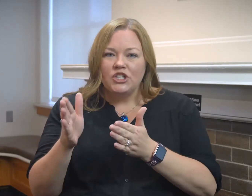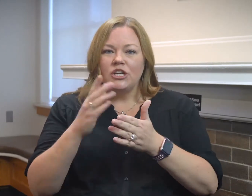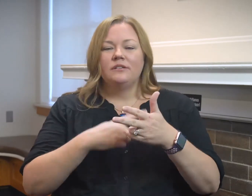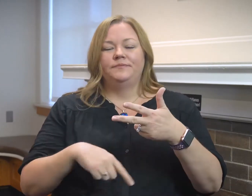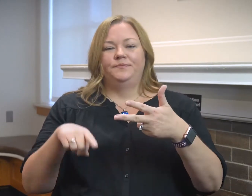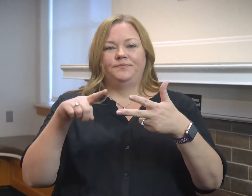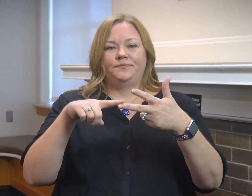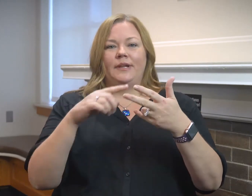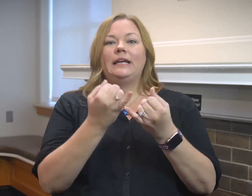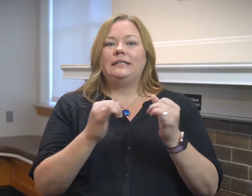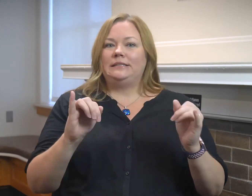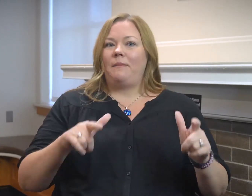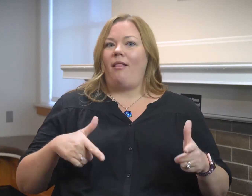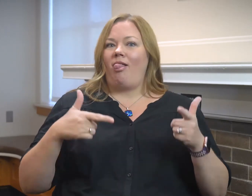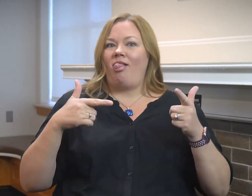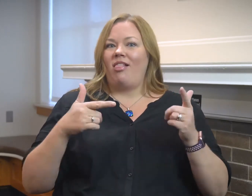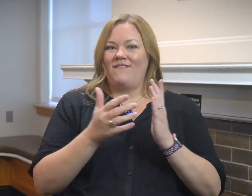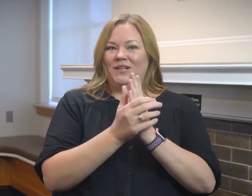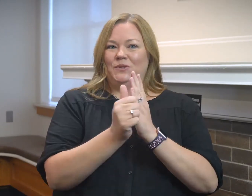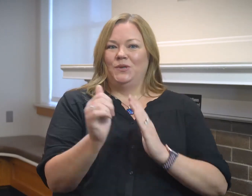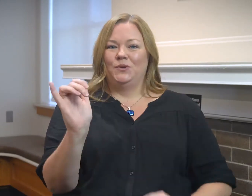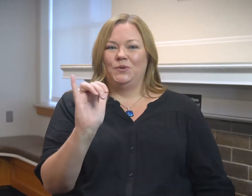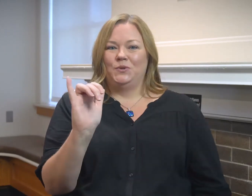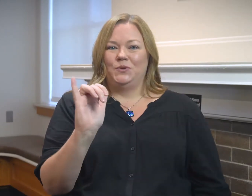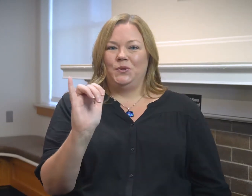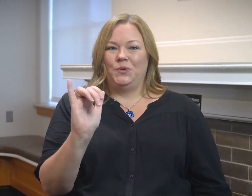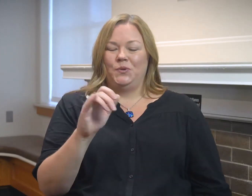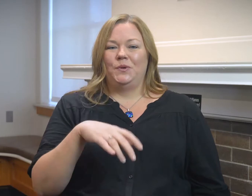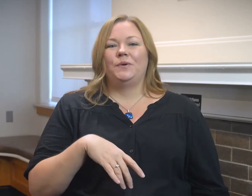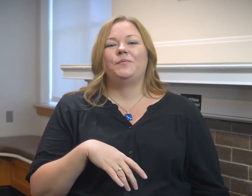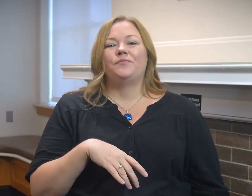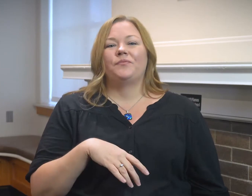college preparation and independent living skills, too.